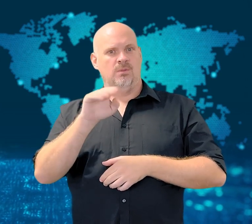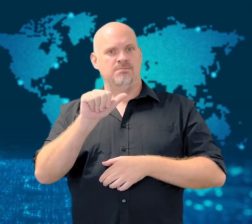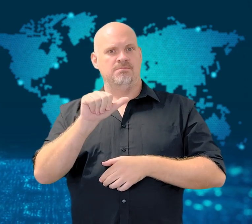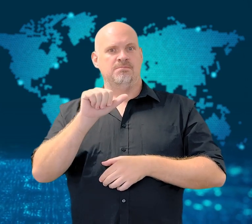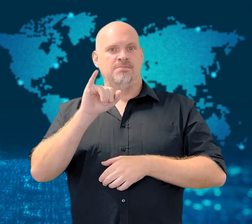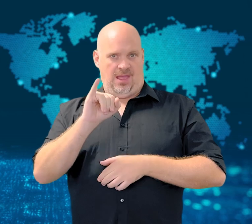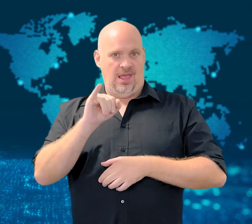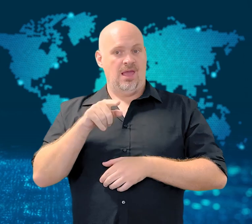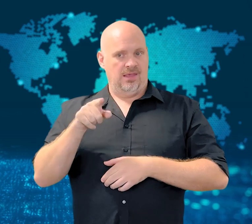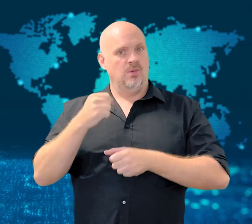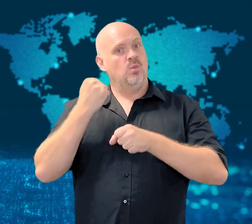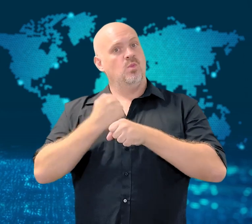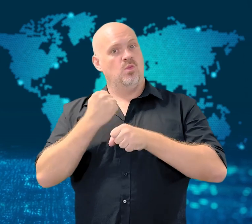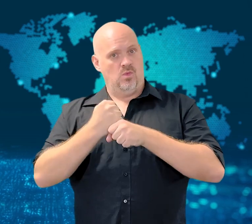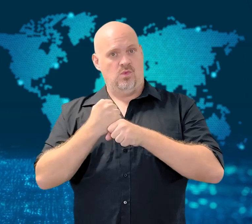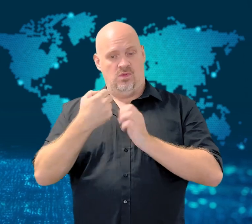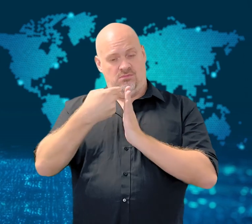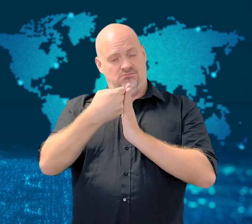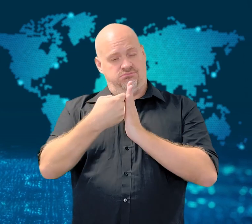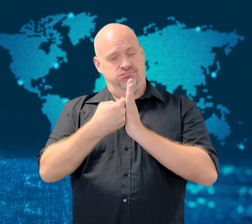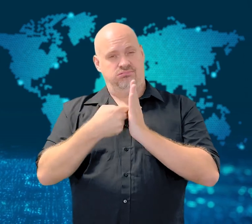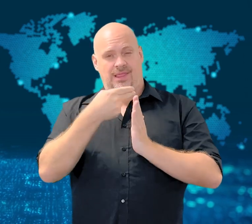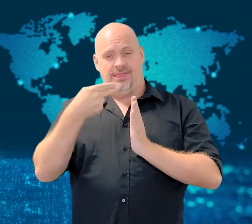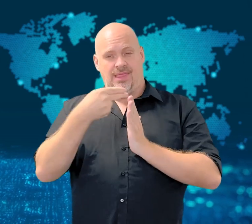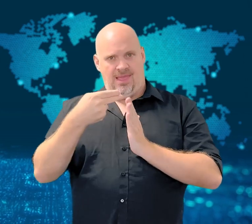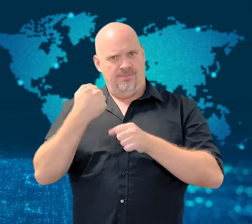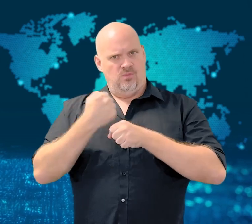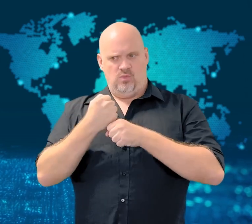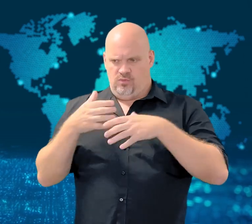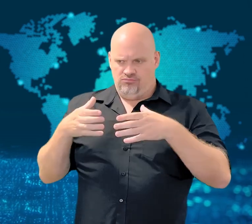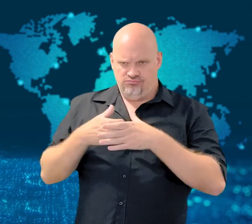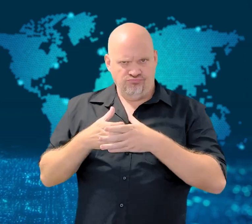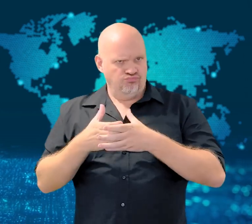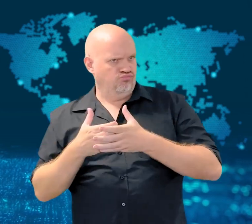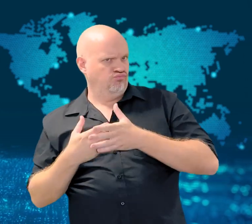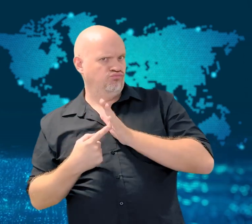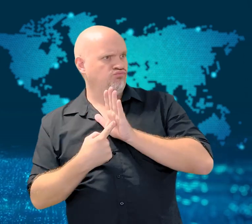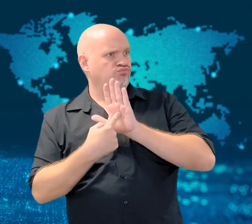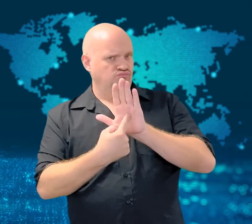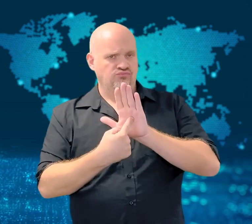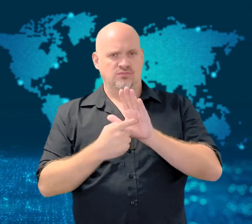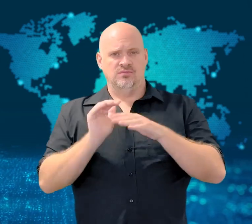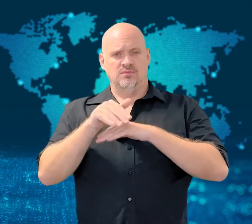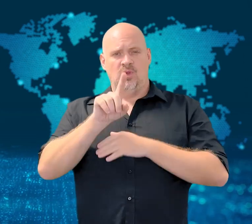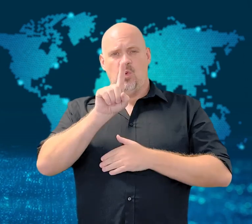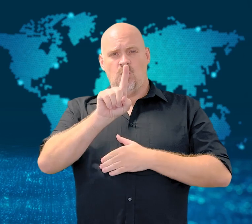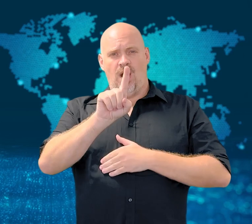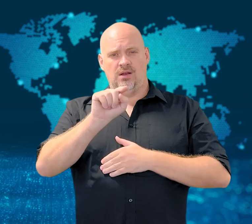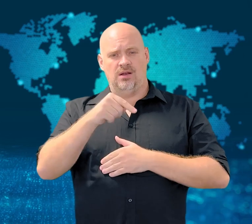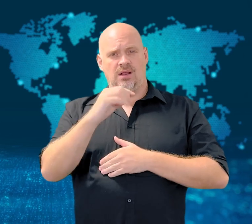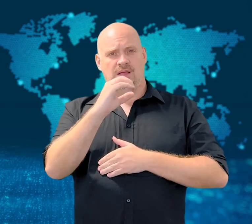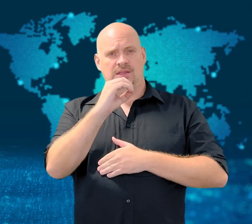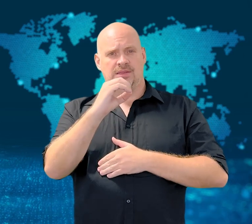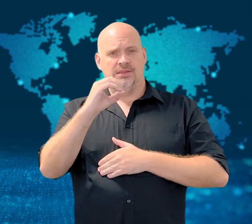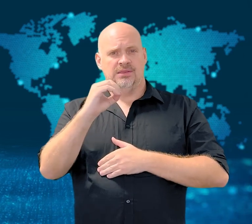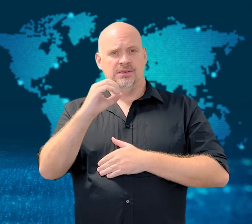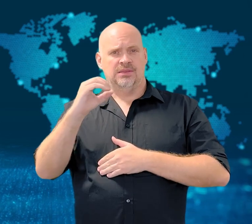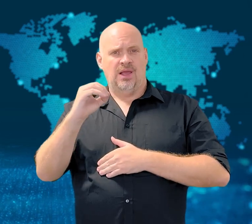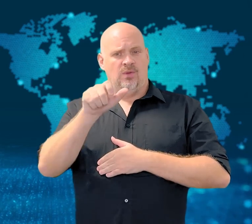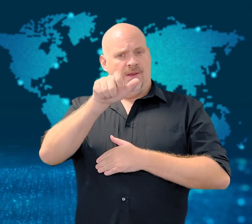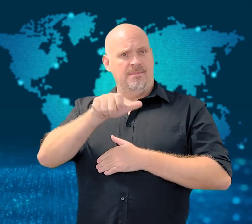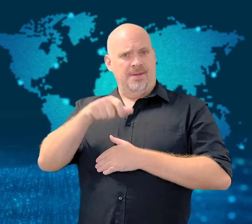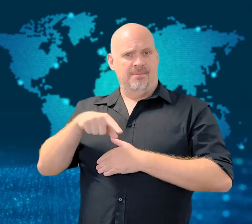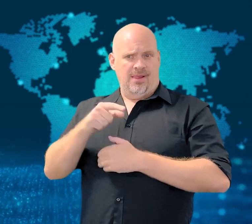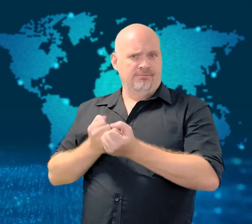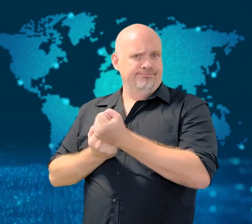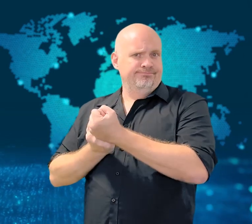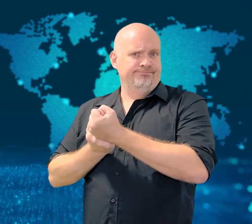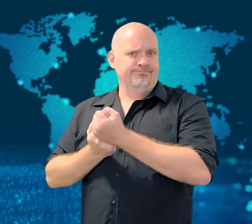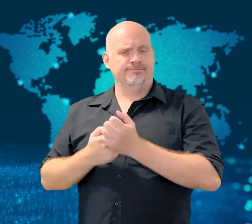The lawyer, Kevin Kubai, represents over one thousand people.